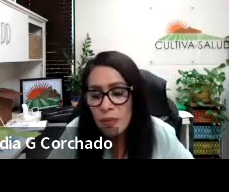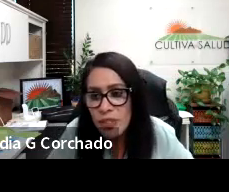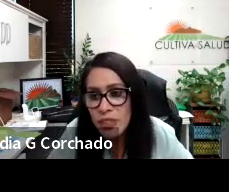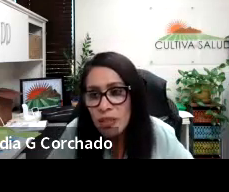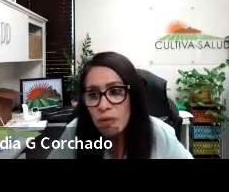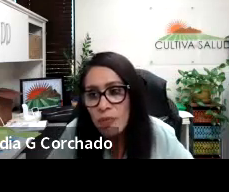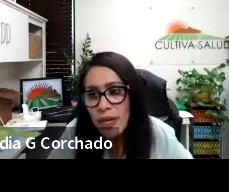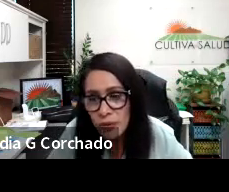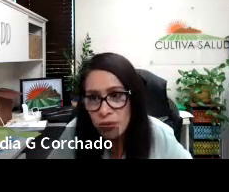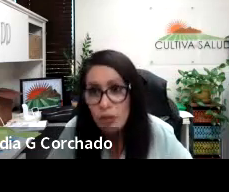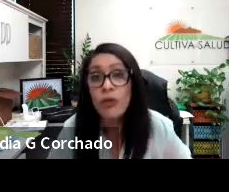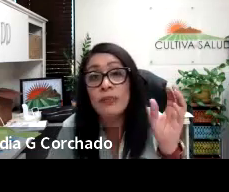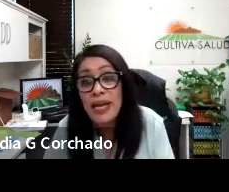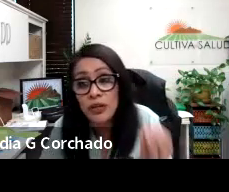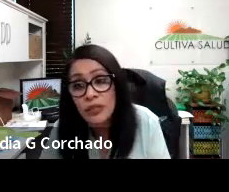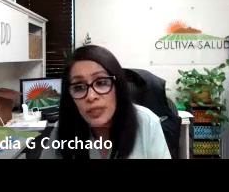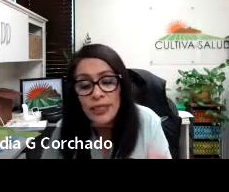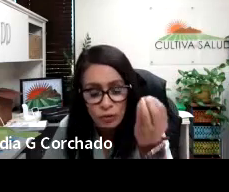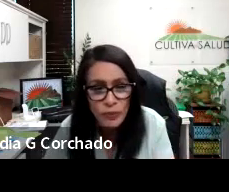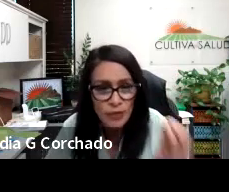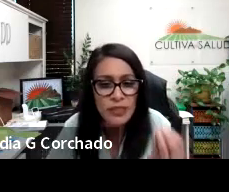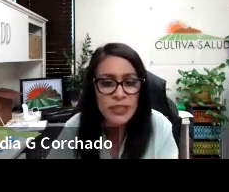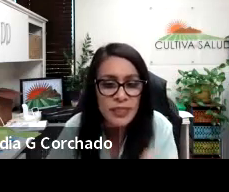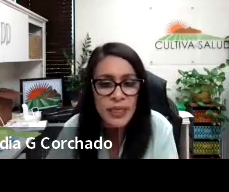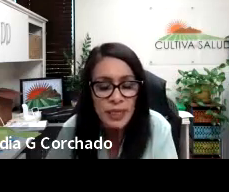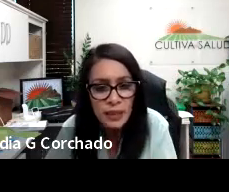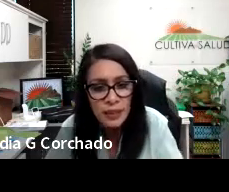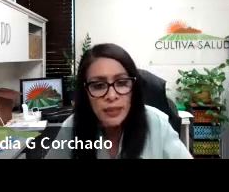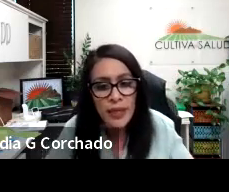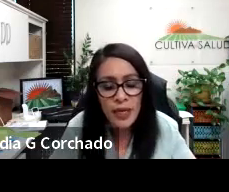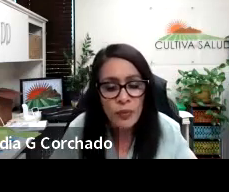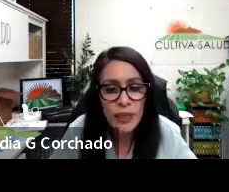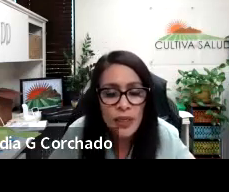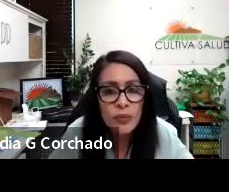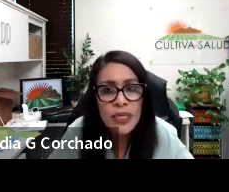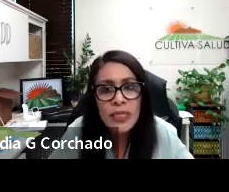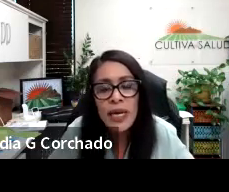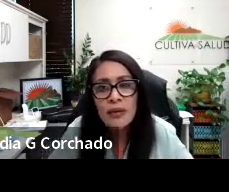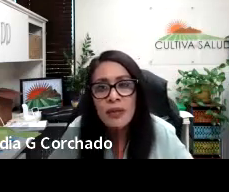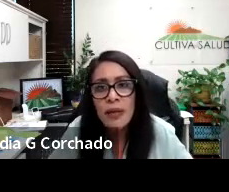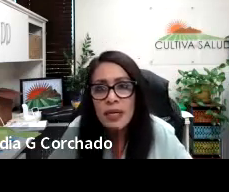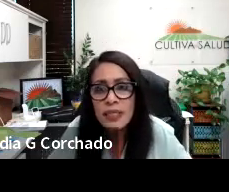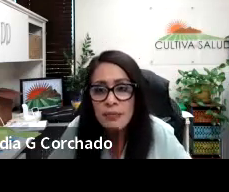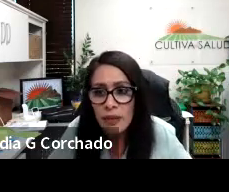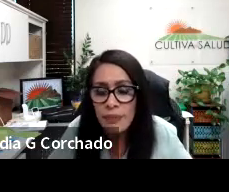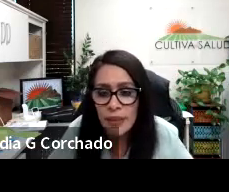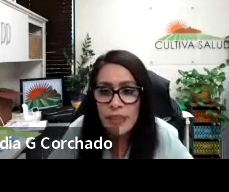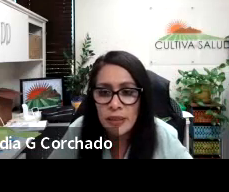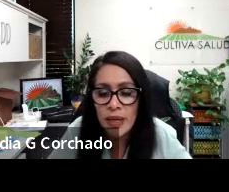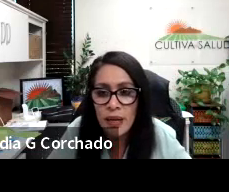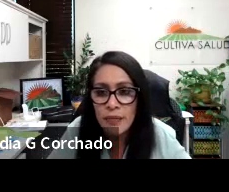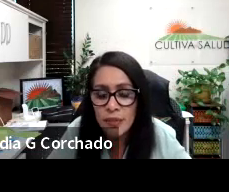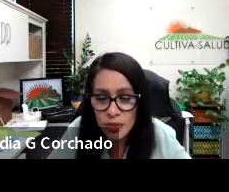We were just in those Buenos Aires and we rented out their Lux and Miller building to